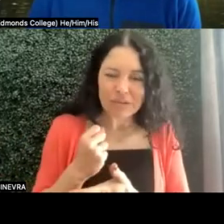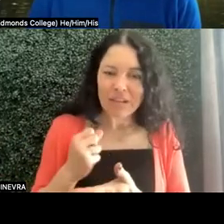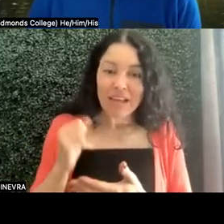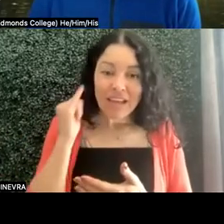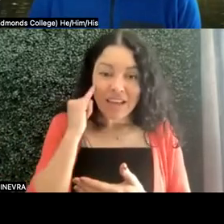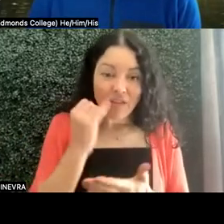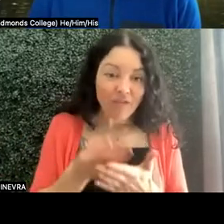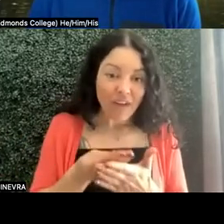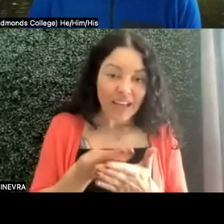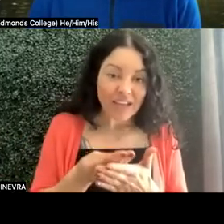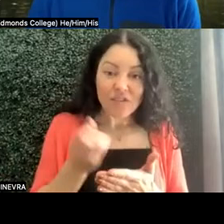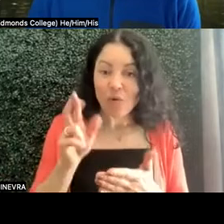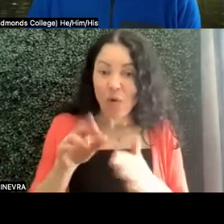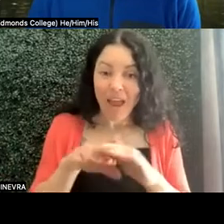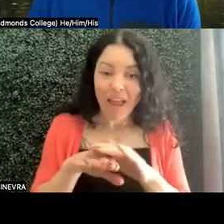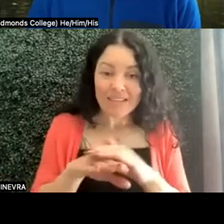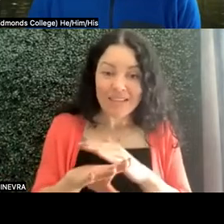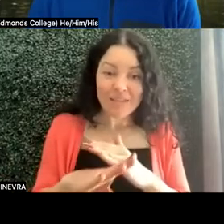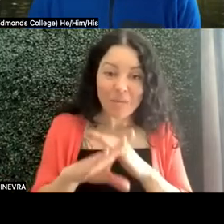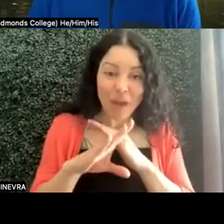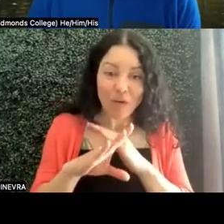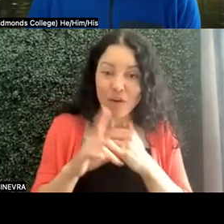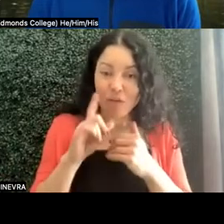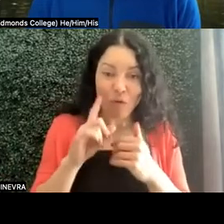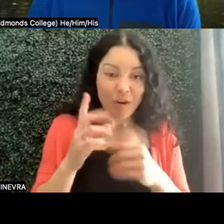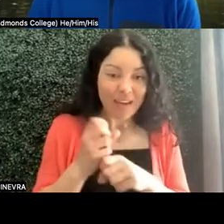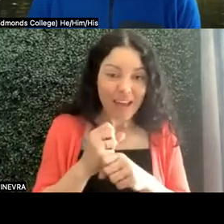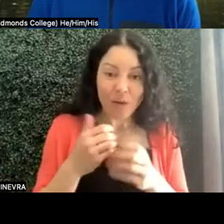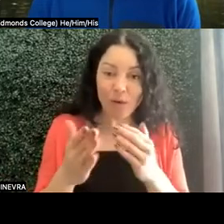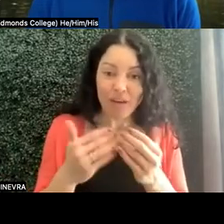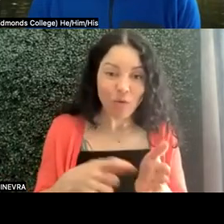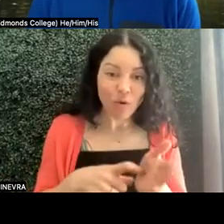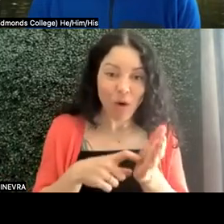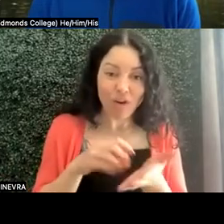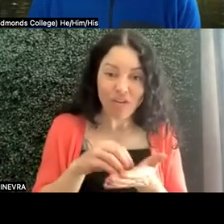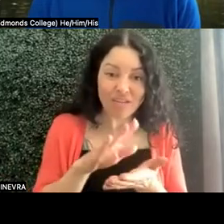a barrier for them in getting whatever required documentation is necessary?